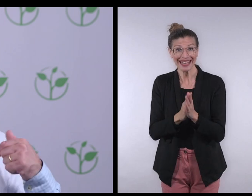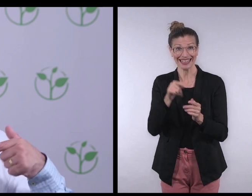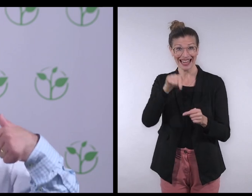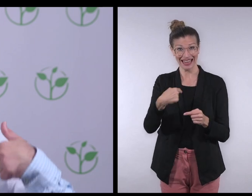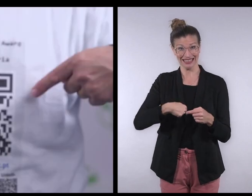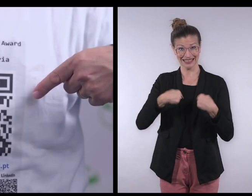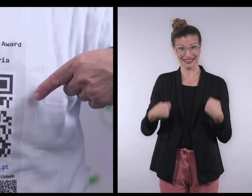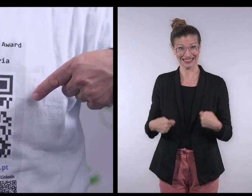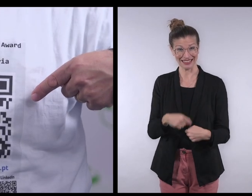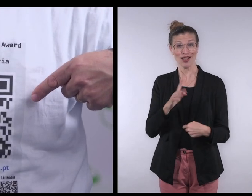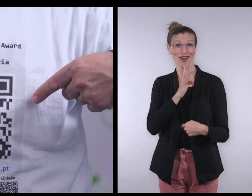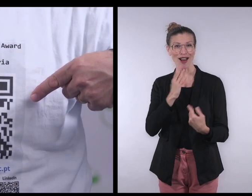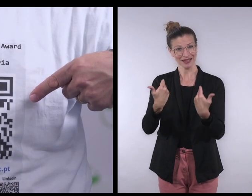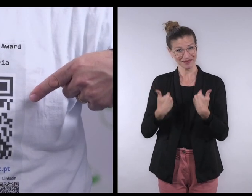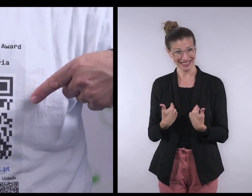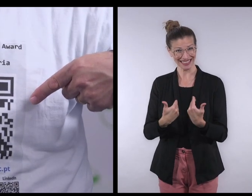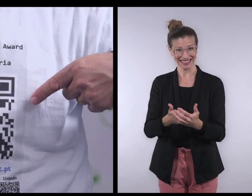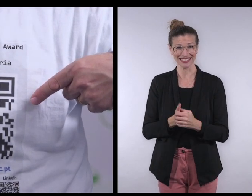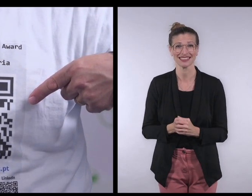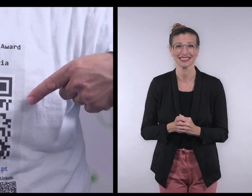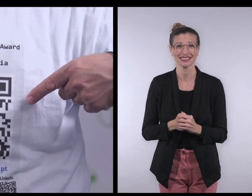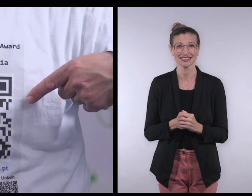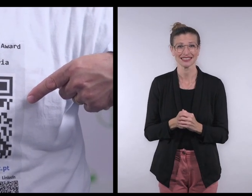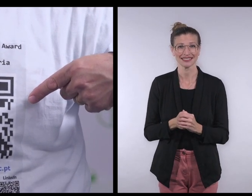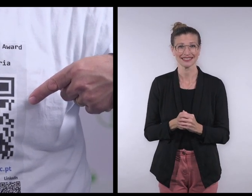Please scan me. I would like to talk to you!